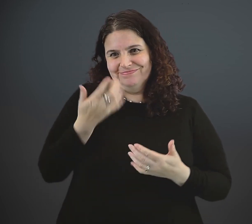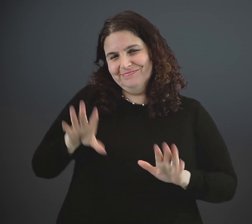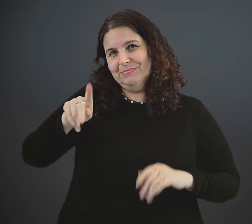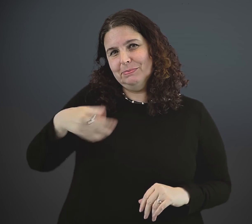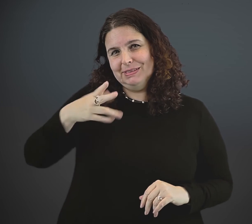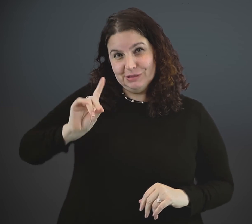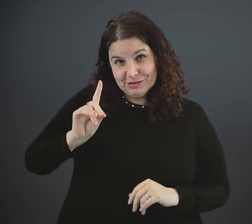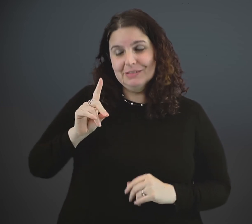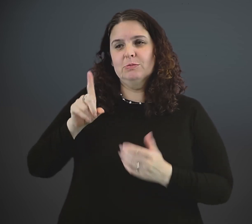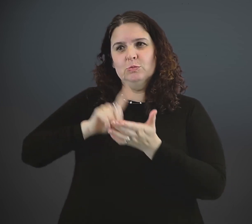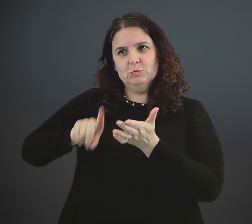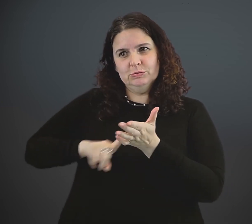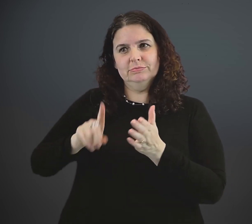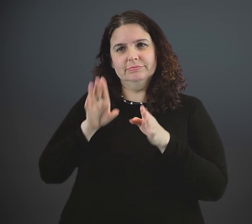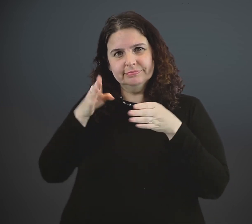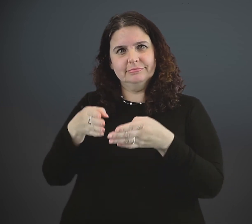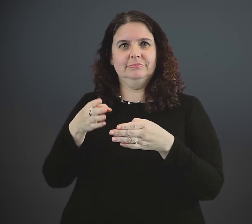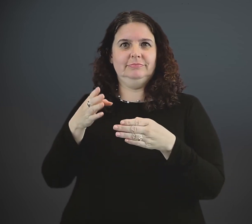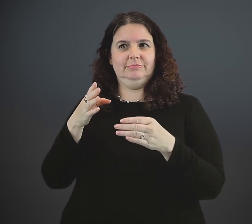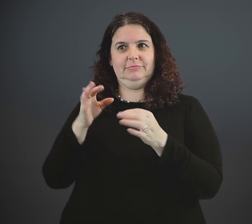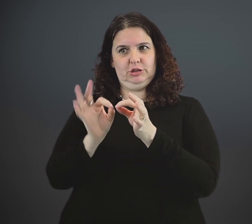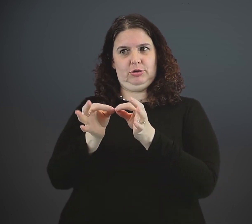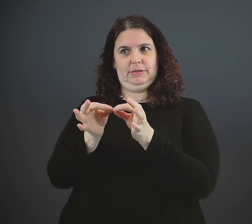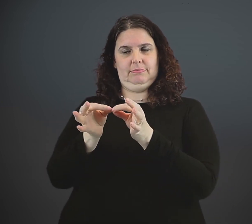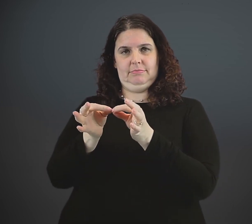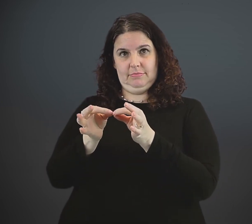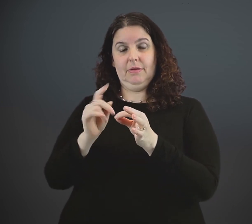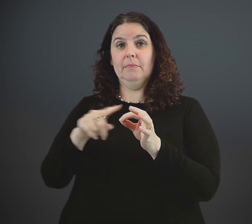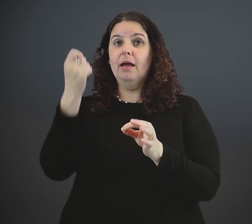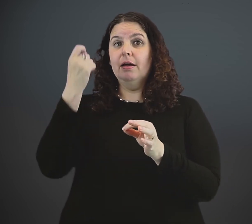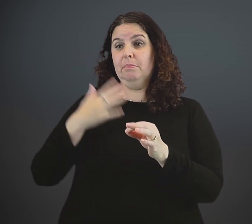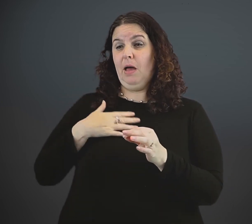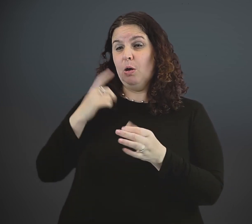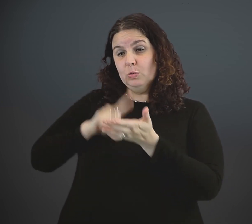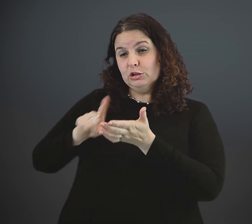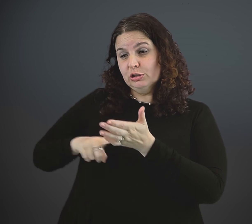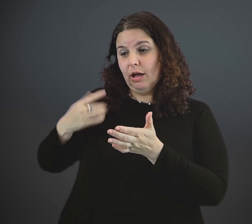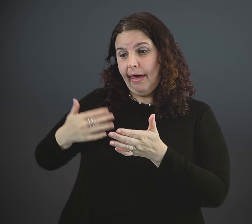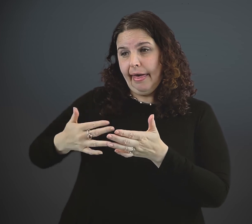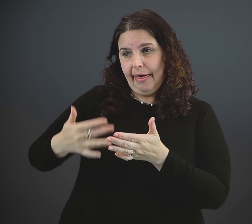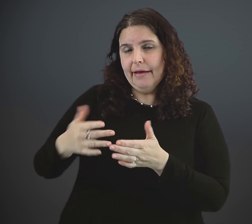I recently earned my PhD in interpreting, but my research has focused primarily